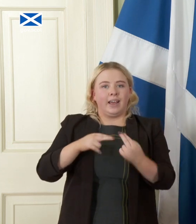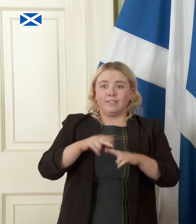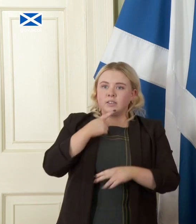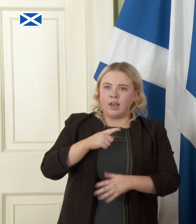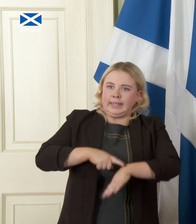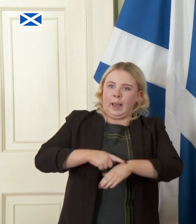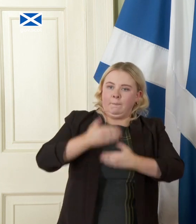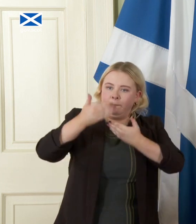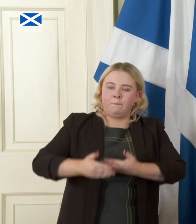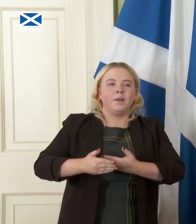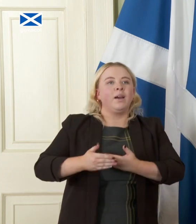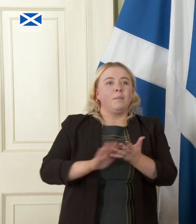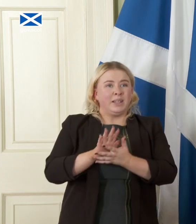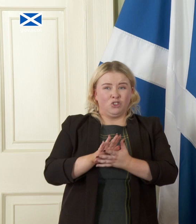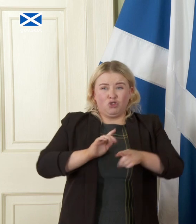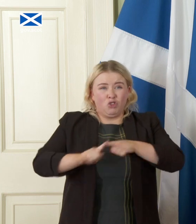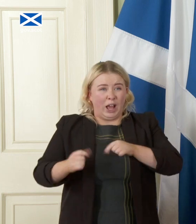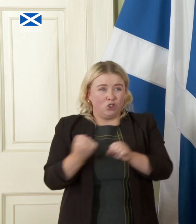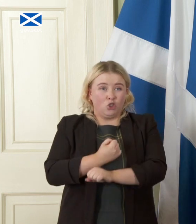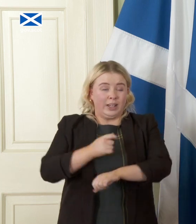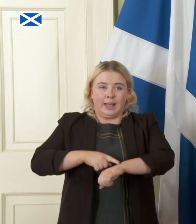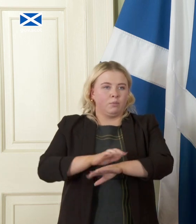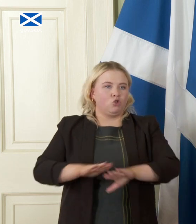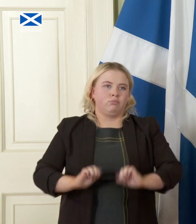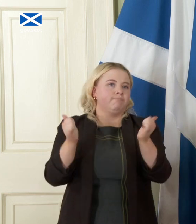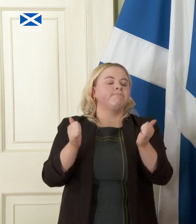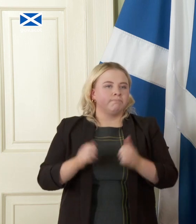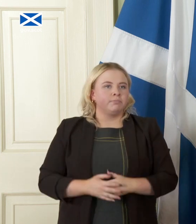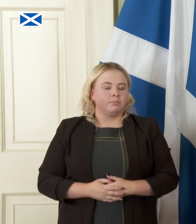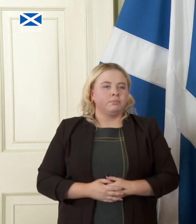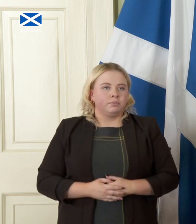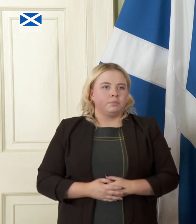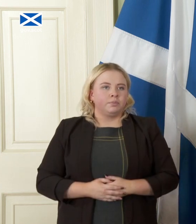up trying to do it at a time that would not be optimal so instead and I appreciate you having